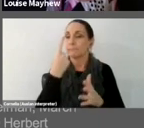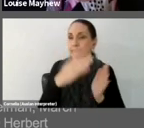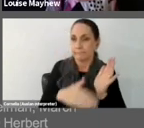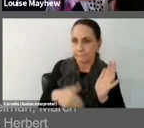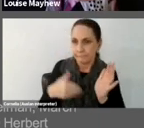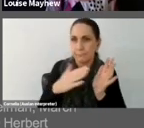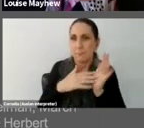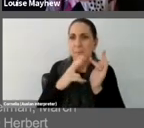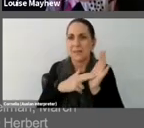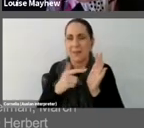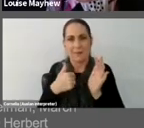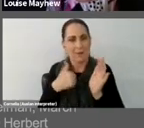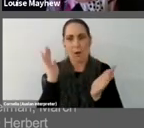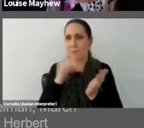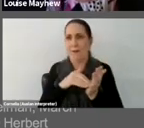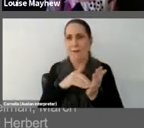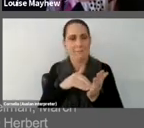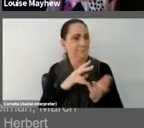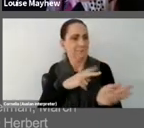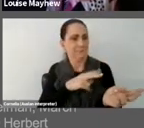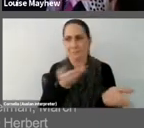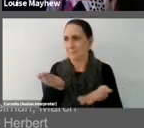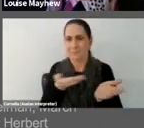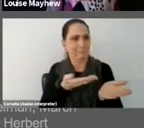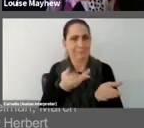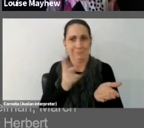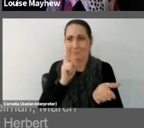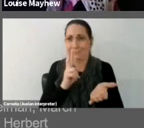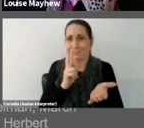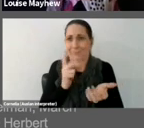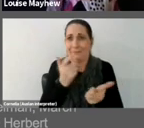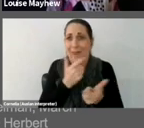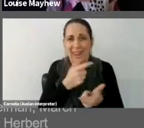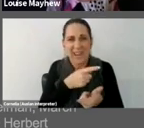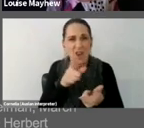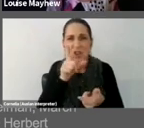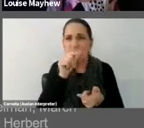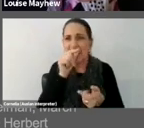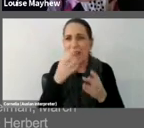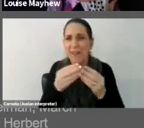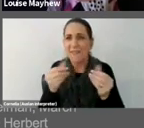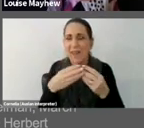transformed with chicken feathers, set with their quills in an obsessively